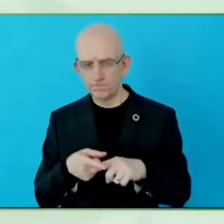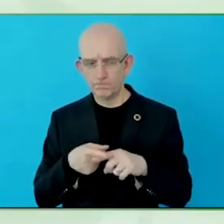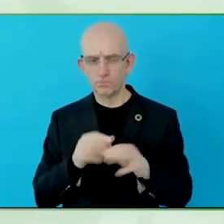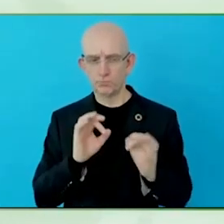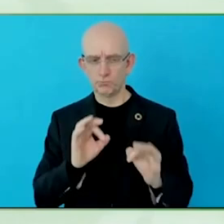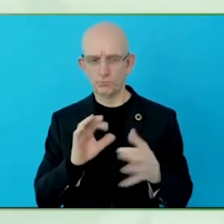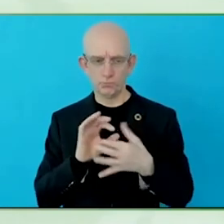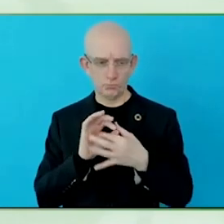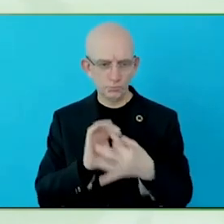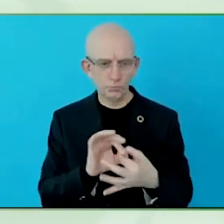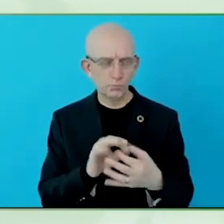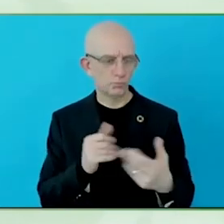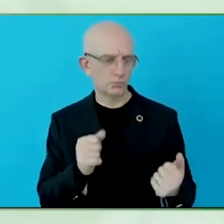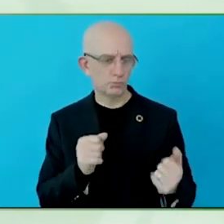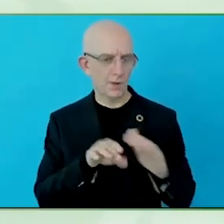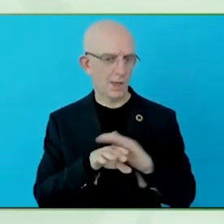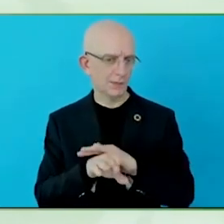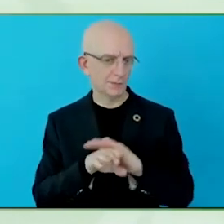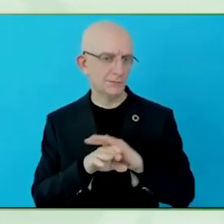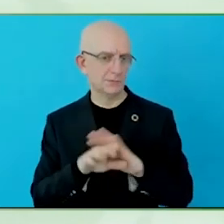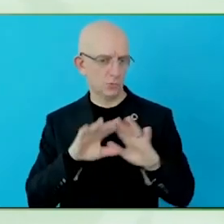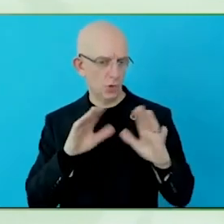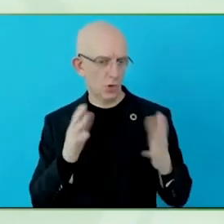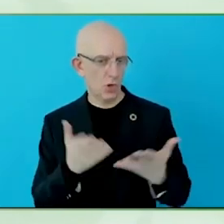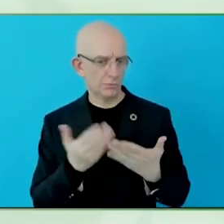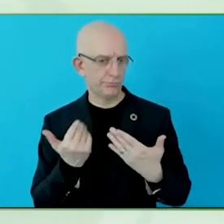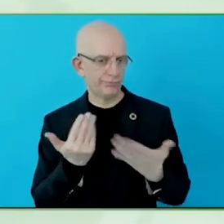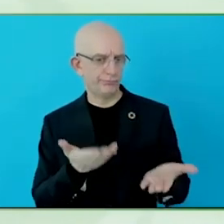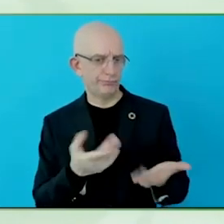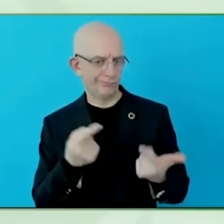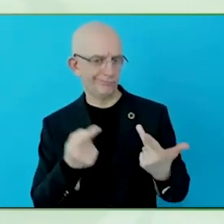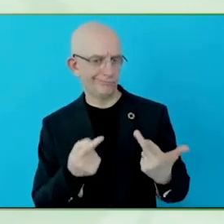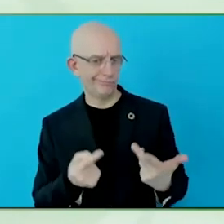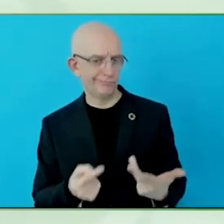but matches the services and accessibility in other areas?